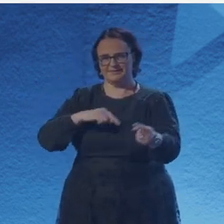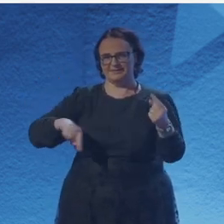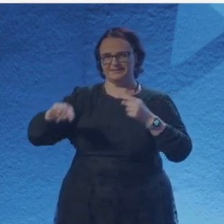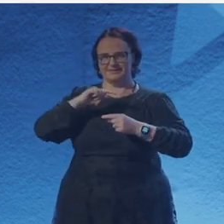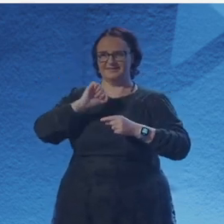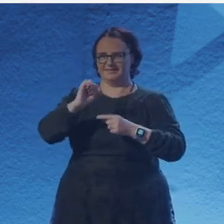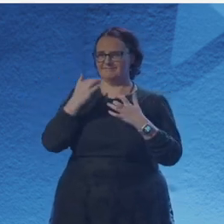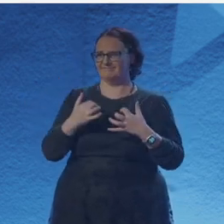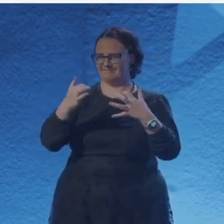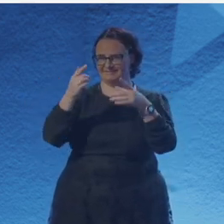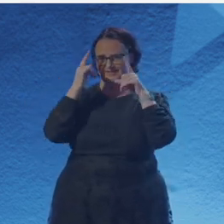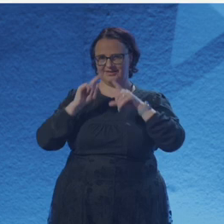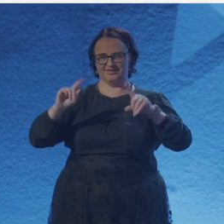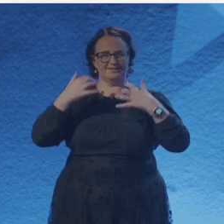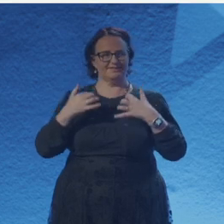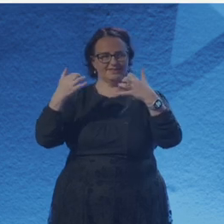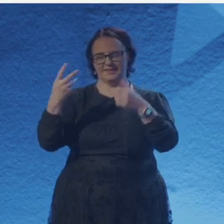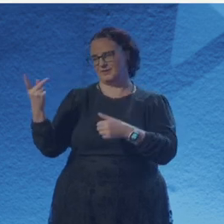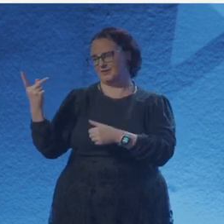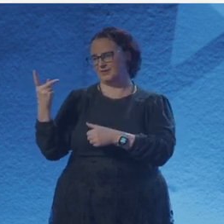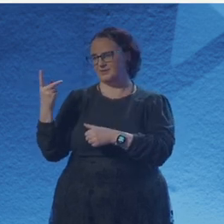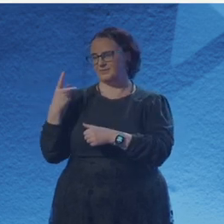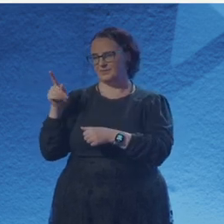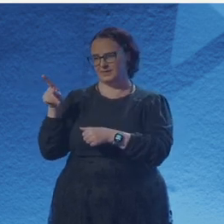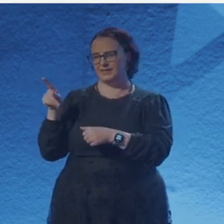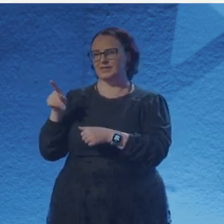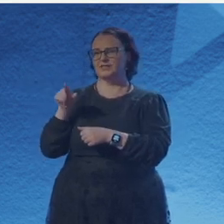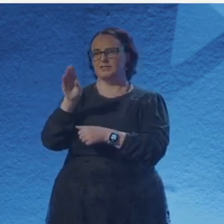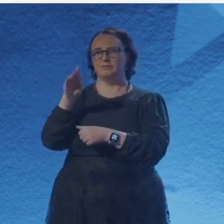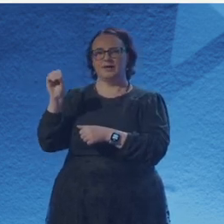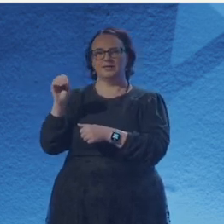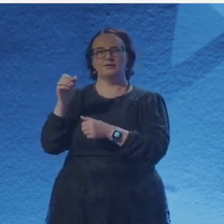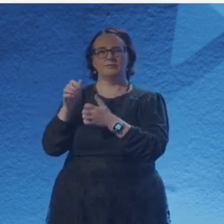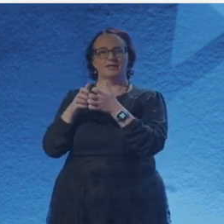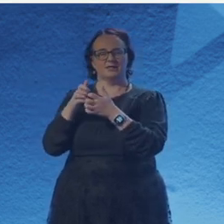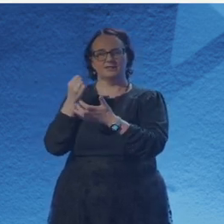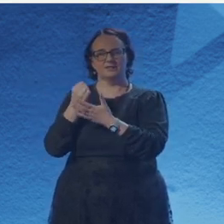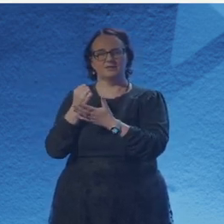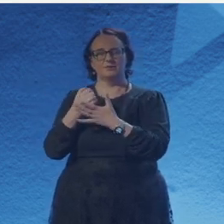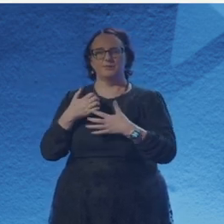and that's I wrote about, I think, four poems about your work in the pamphlet and then found out that actually you are a poet yourself.